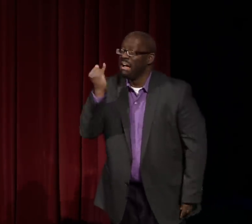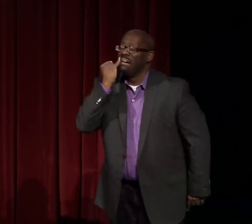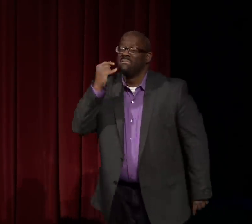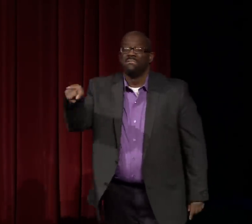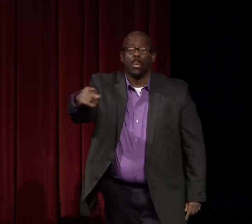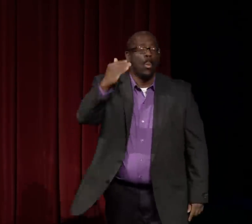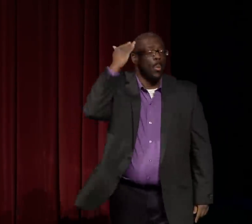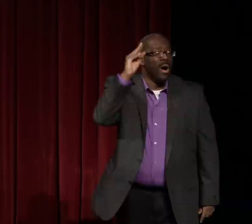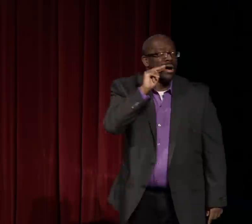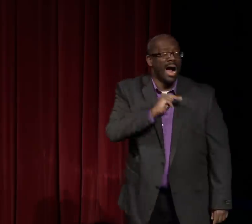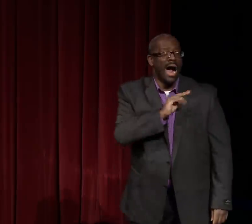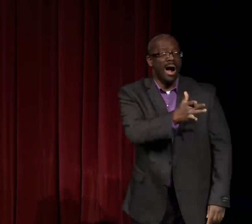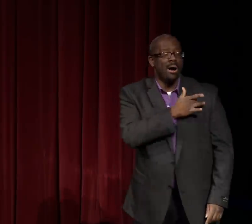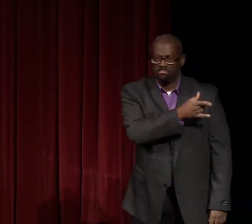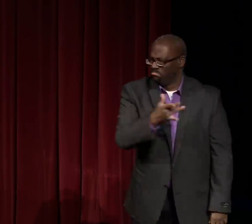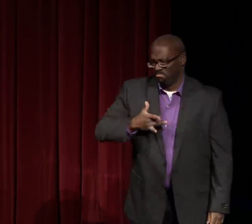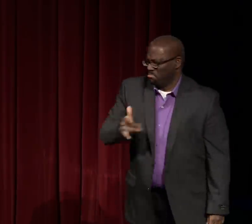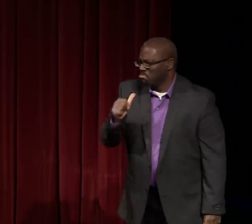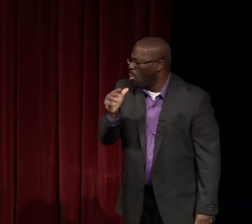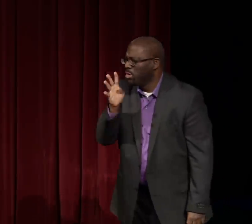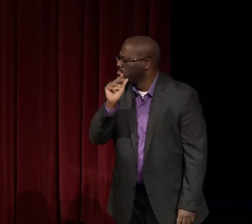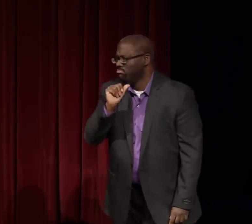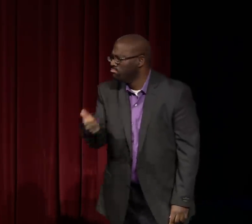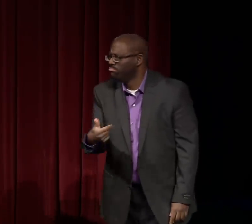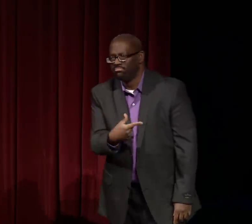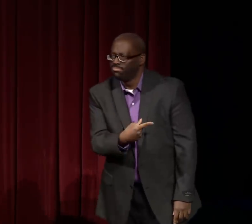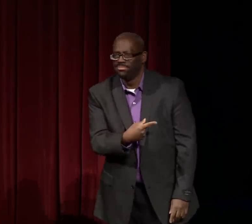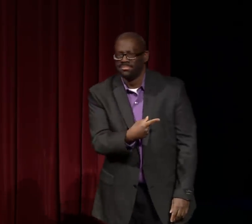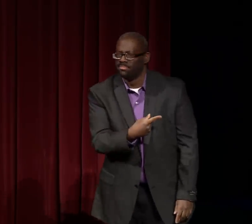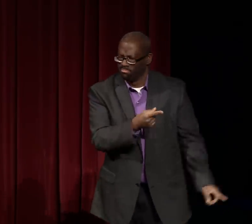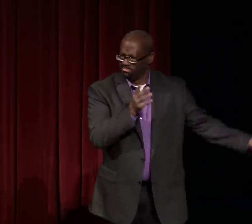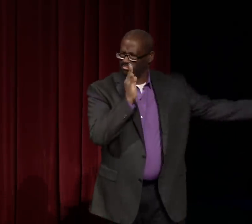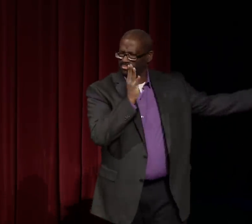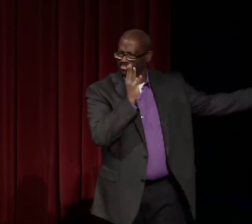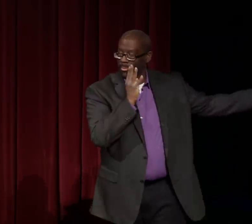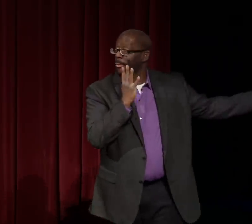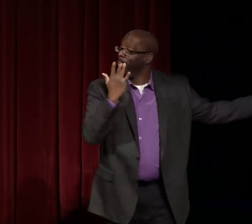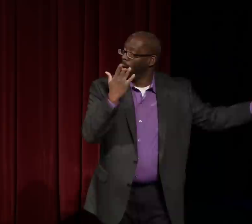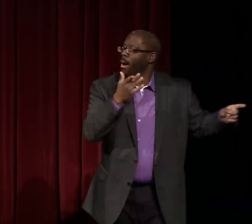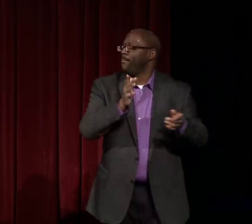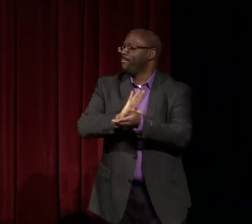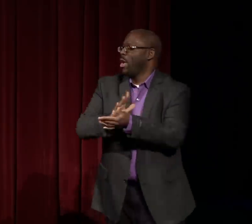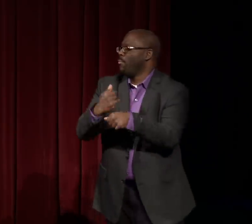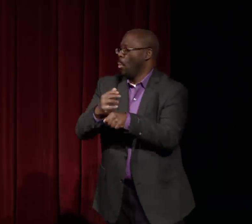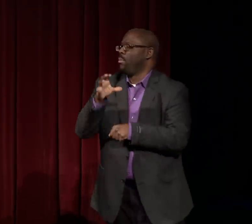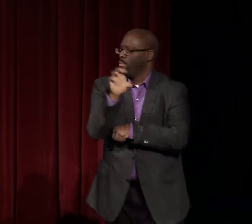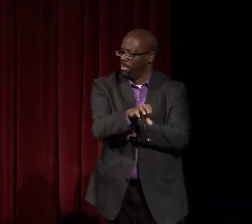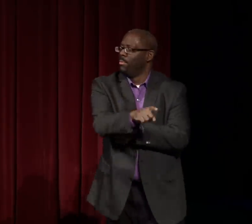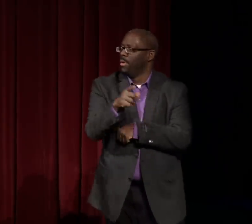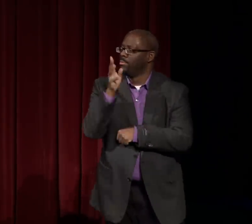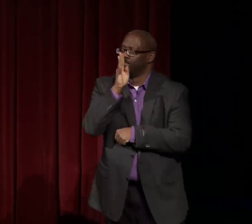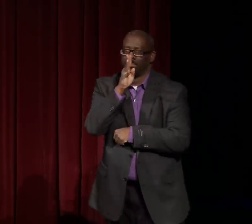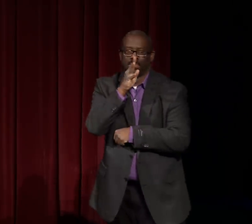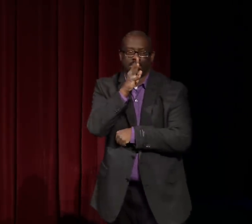And notice here that Nathie's using her voice to speak. She usually does not use spoken English.